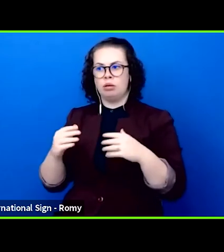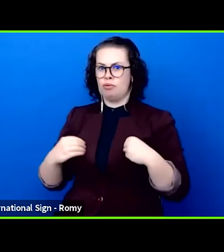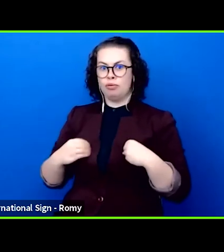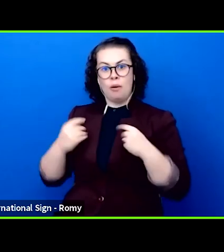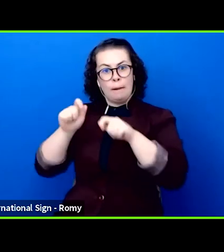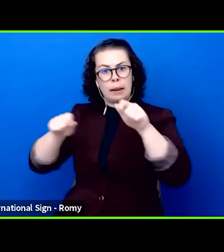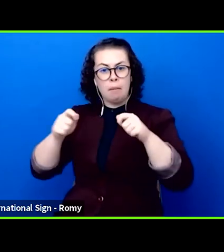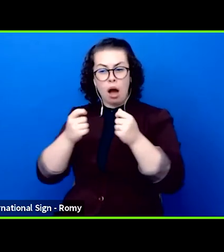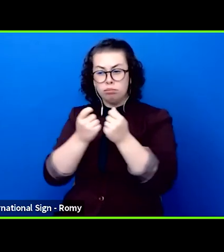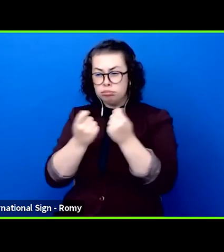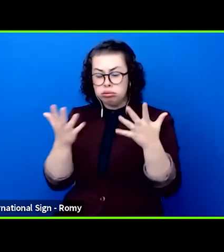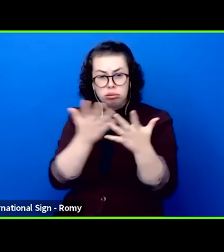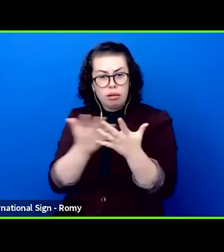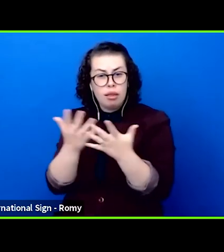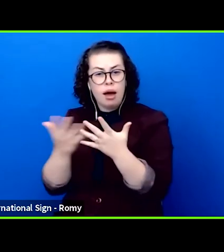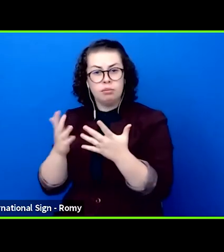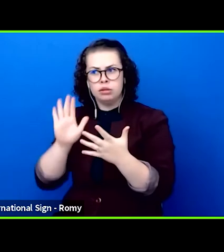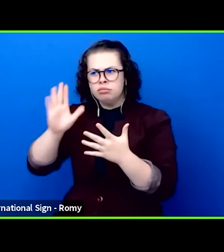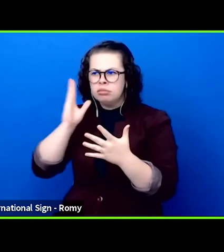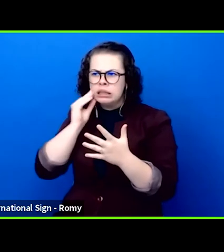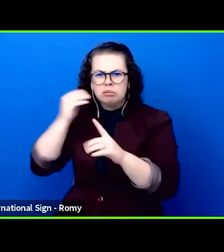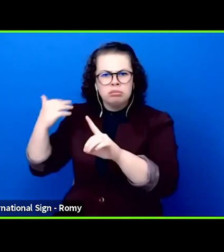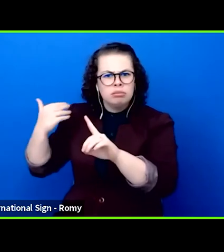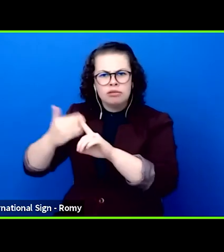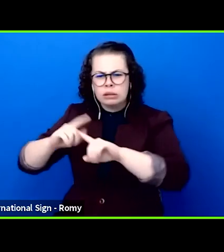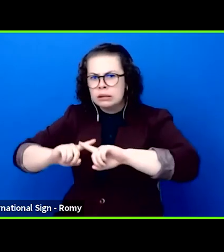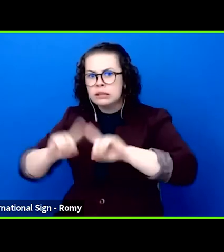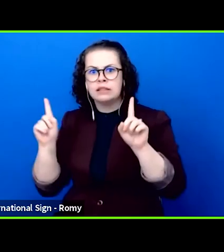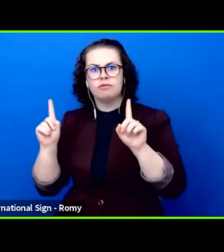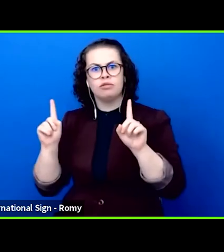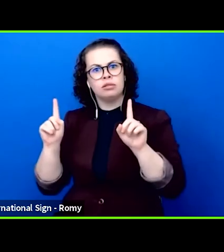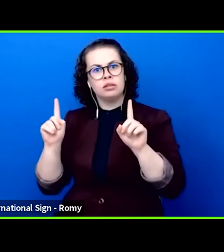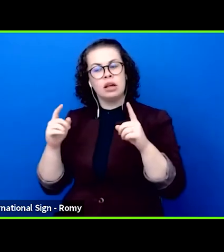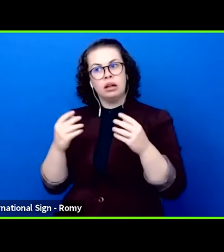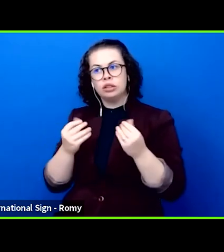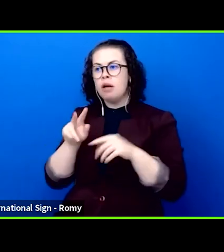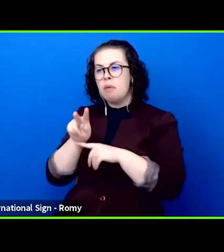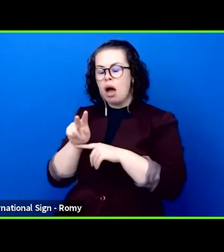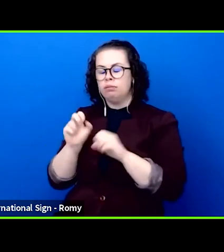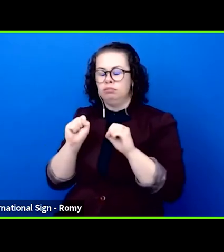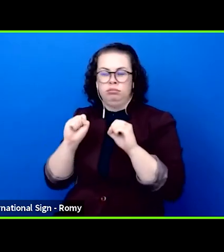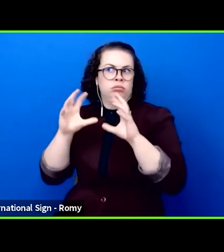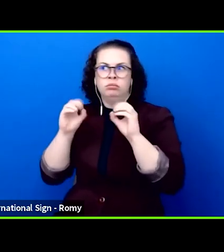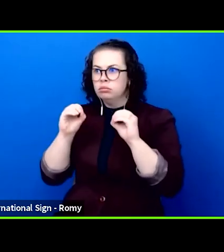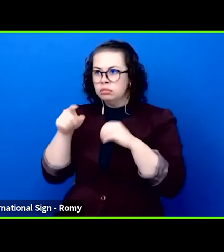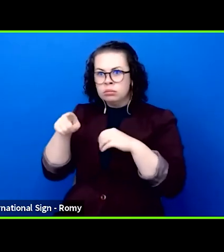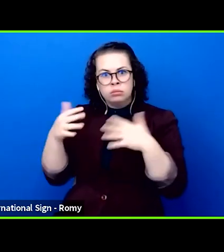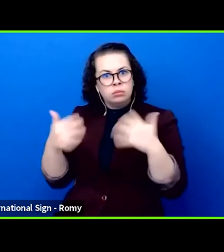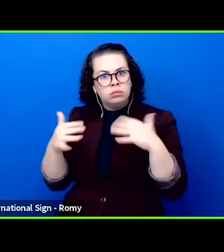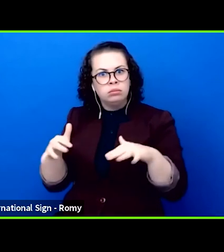participating in the future of Europe and how surprising and undogmatic this can be. There